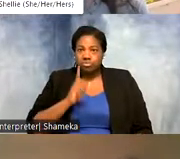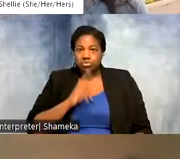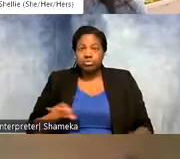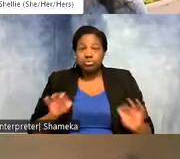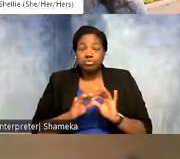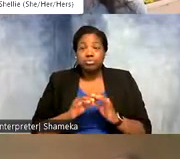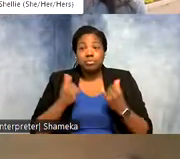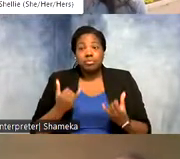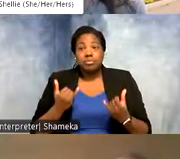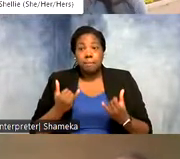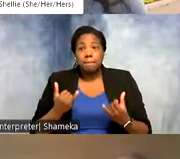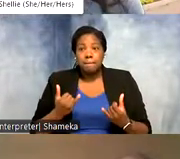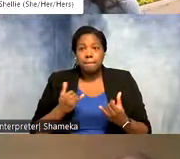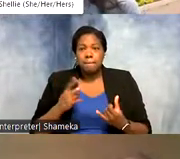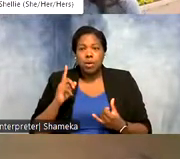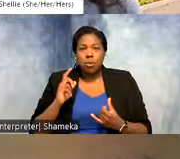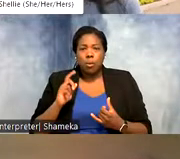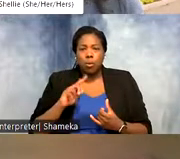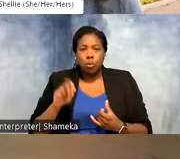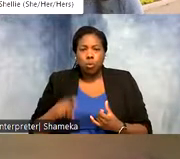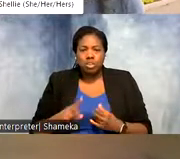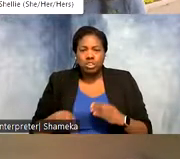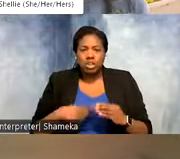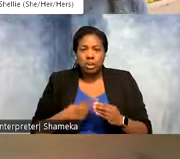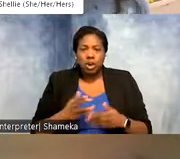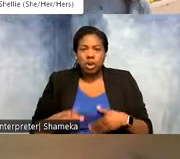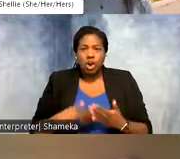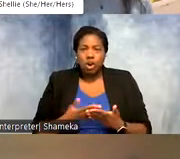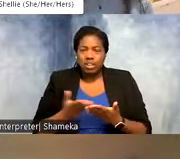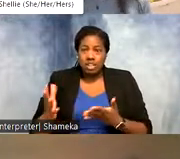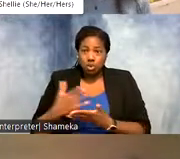Now another question about all of this data that you're getting, is this available